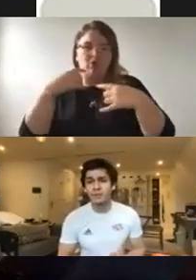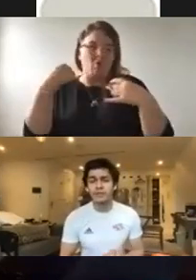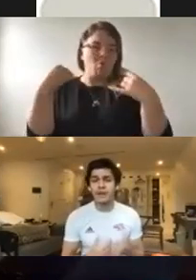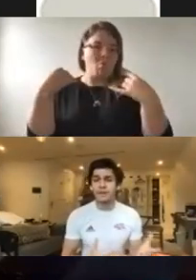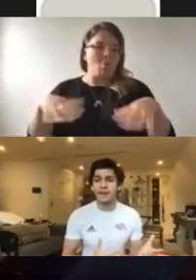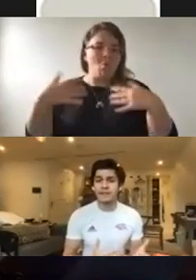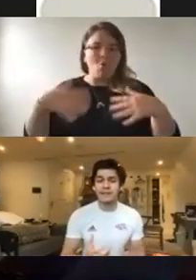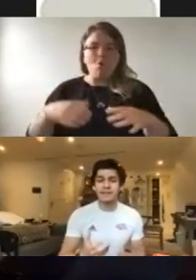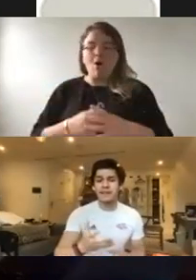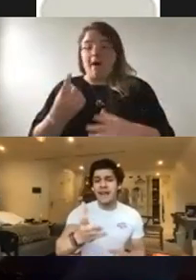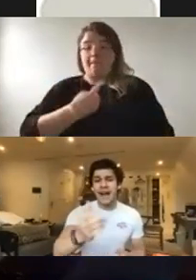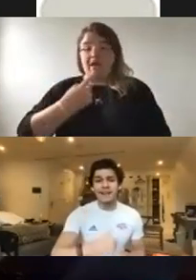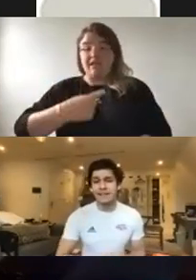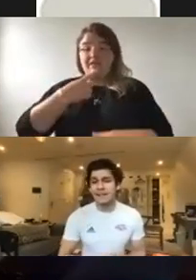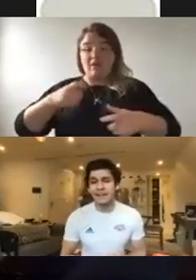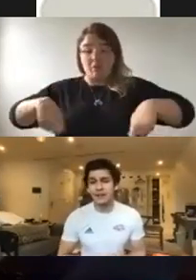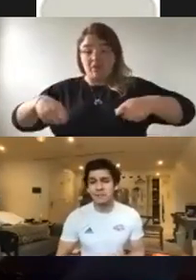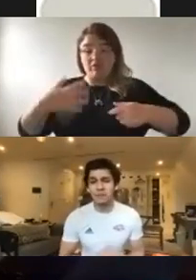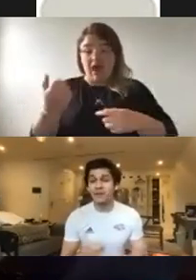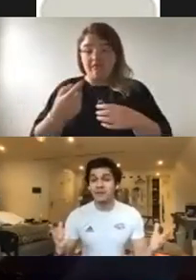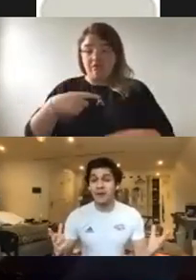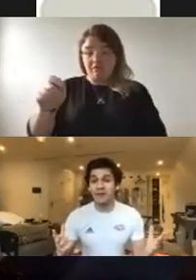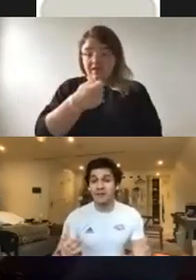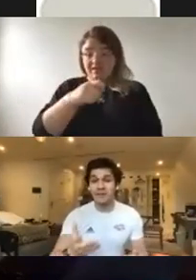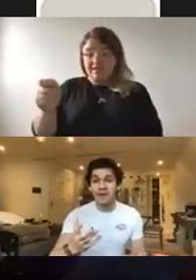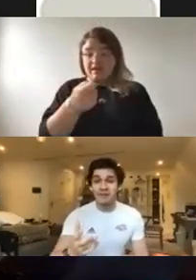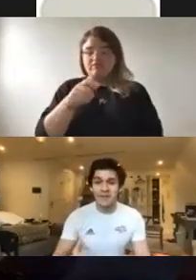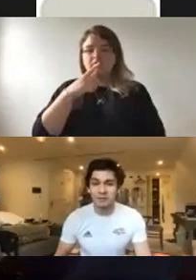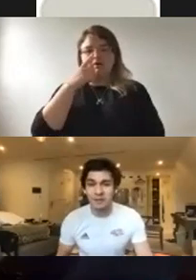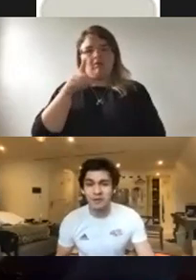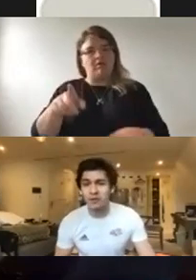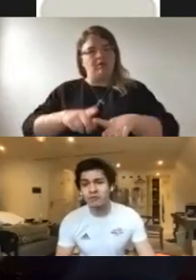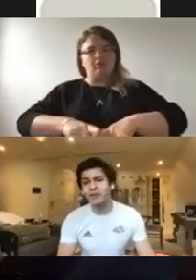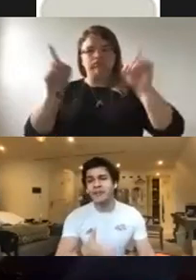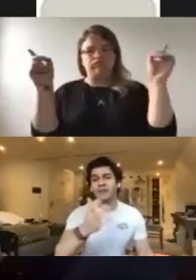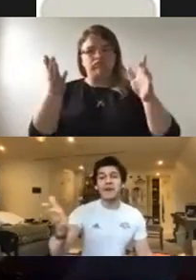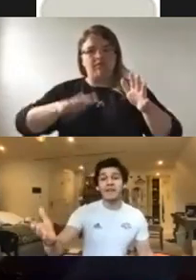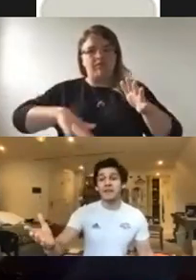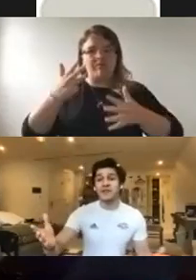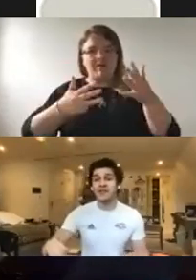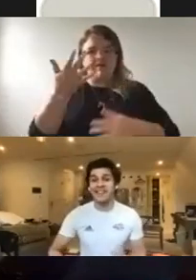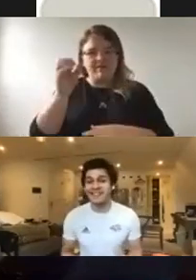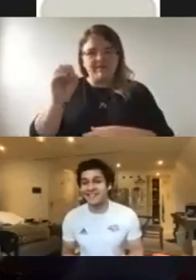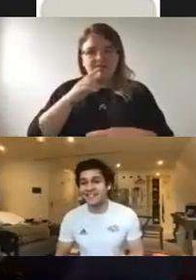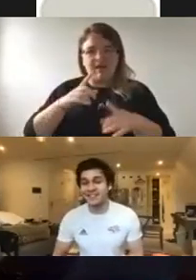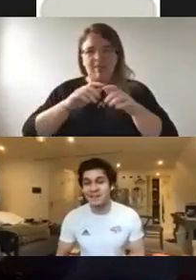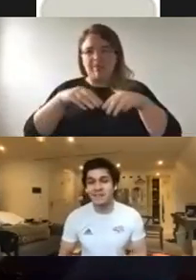wheelchair for fencing and and it couldn't be worlds apart from from this one with the corduroy, although I love corduroy, I think it's a great